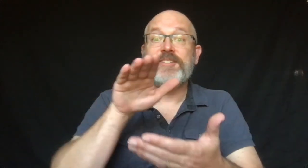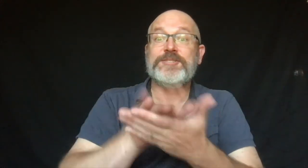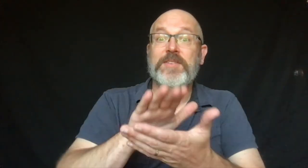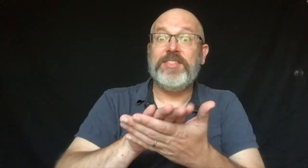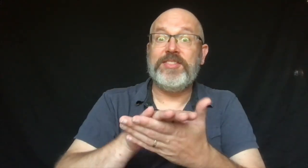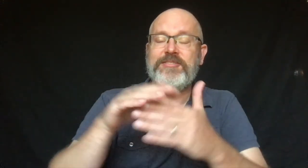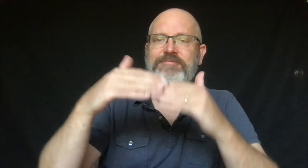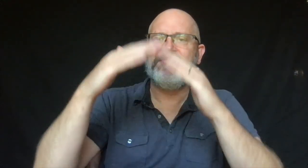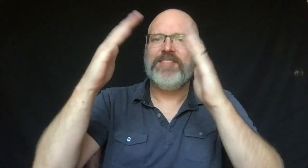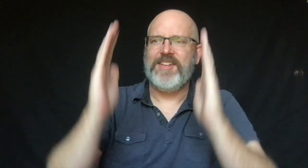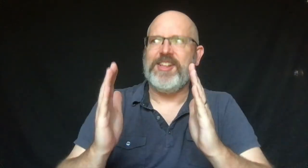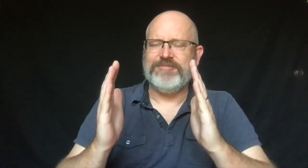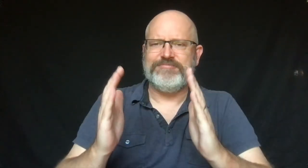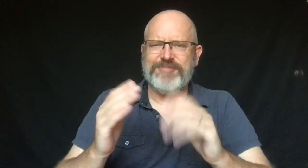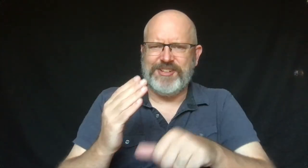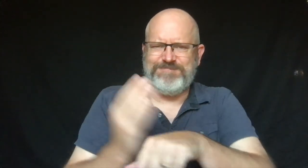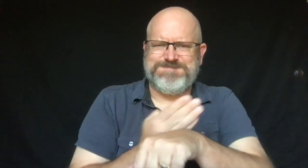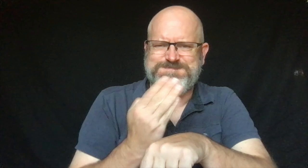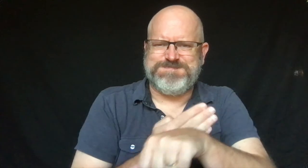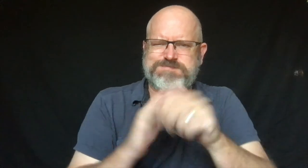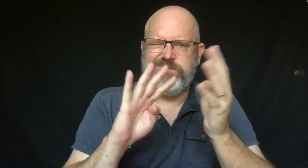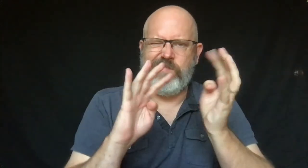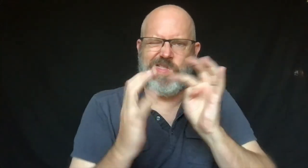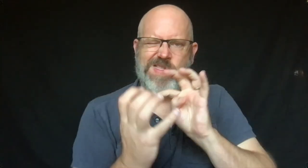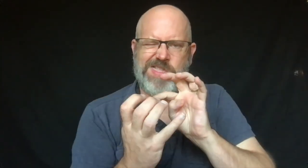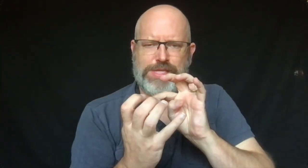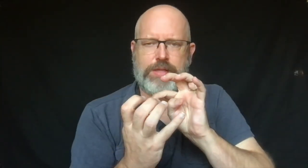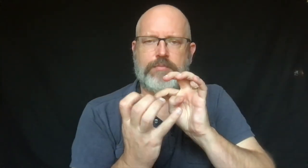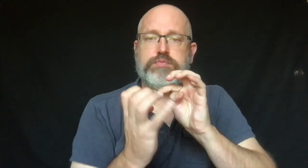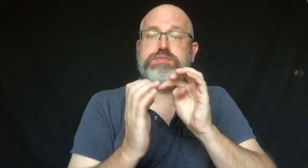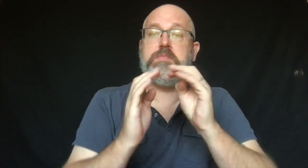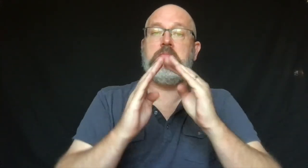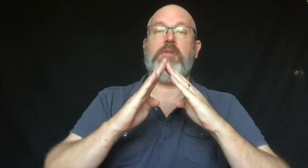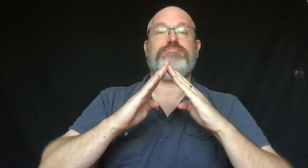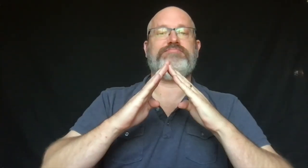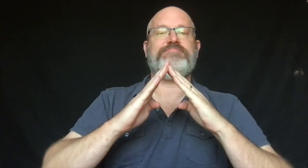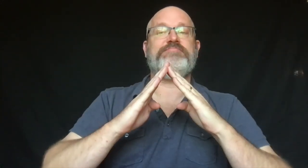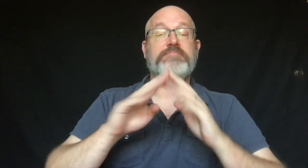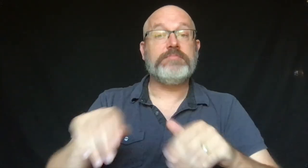The school and house would be put back together.